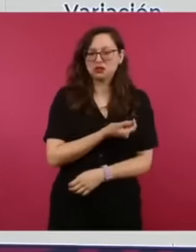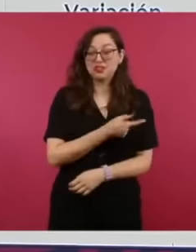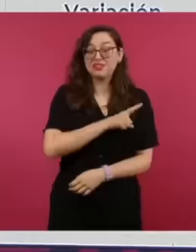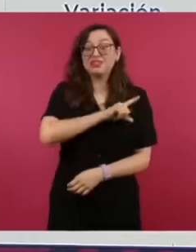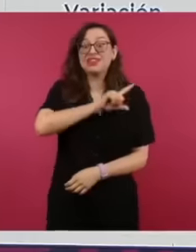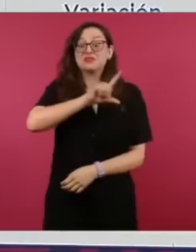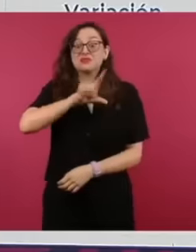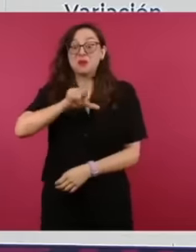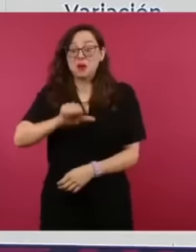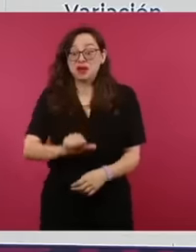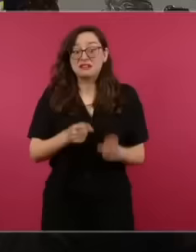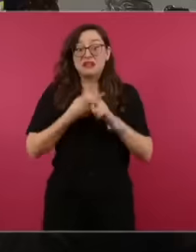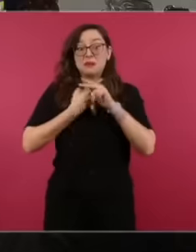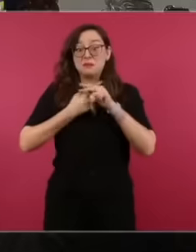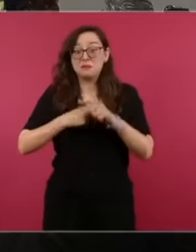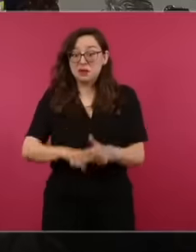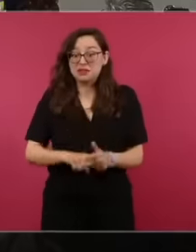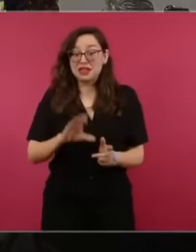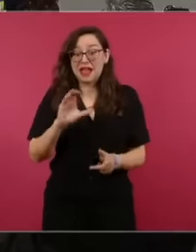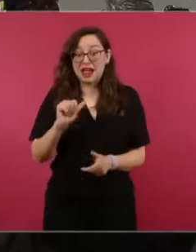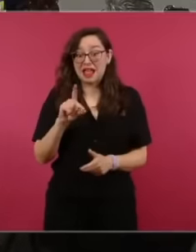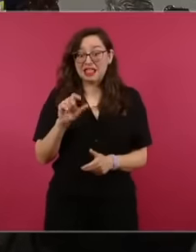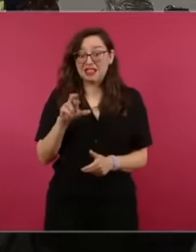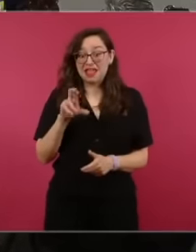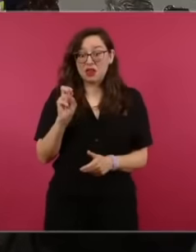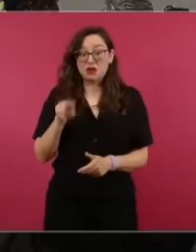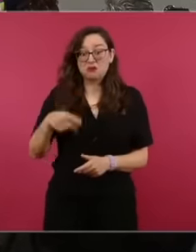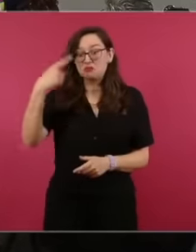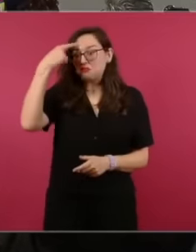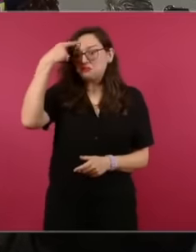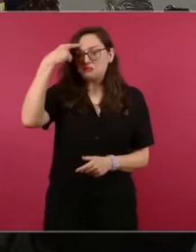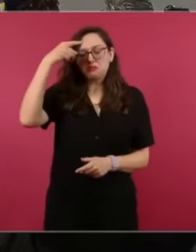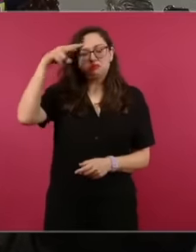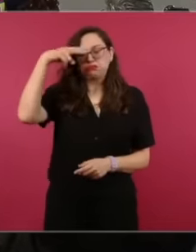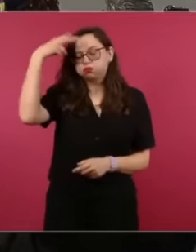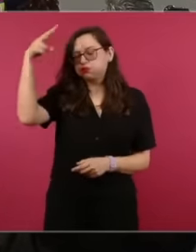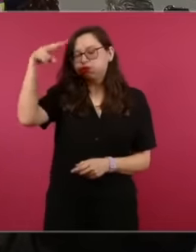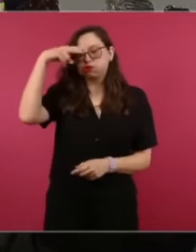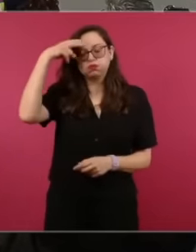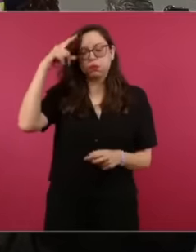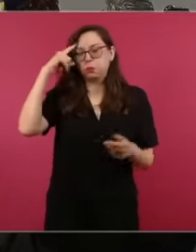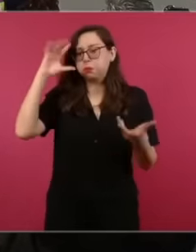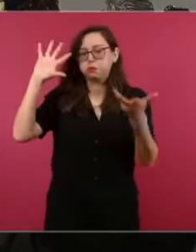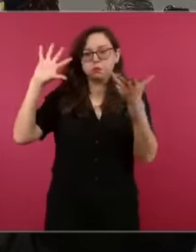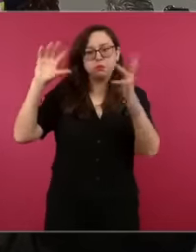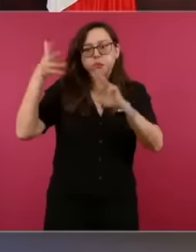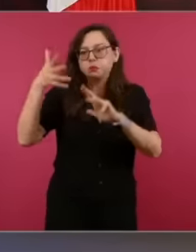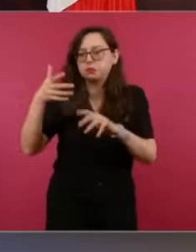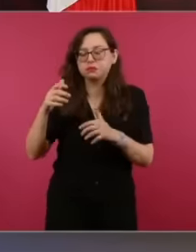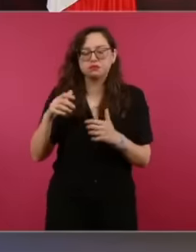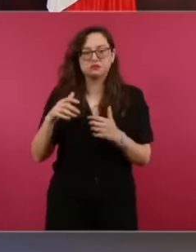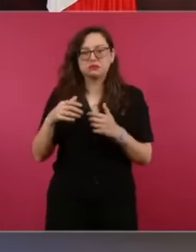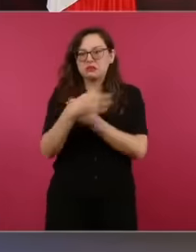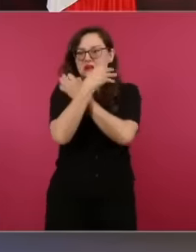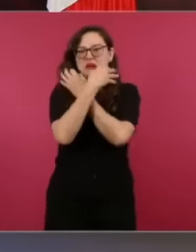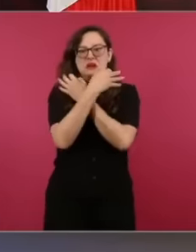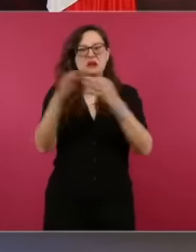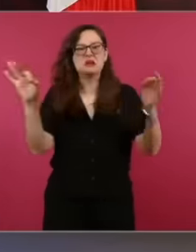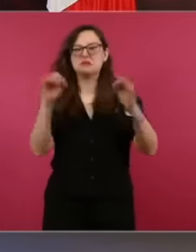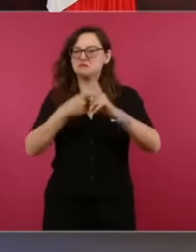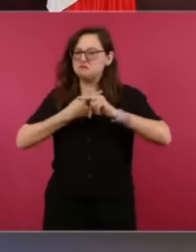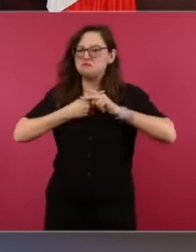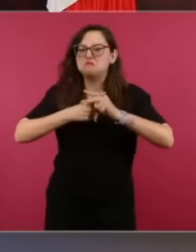knows this to seek legitimacy to look good with the